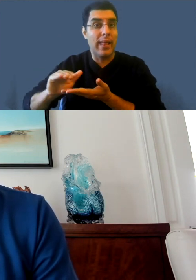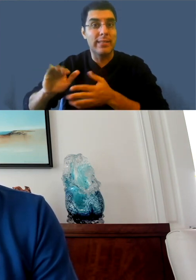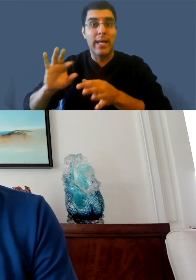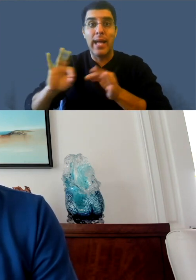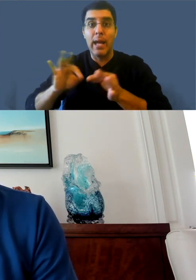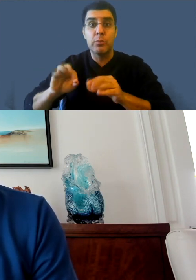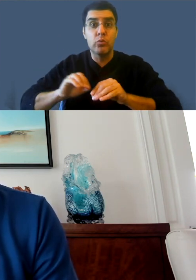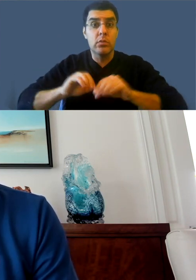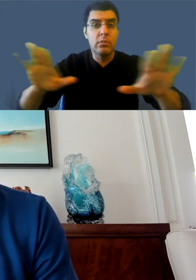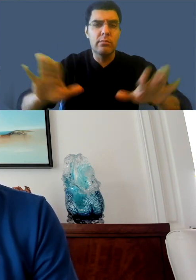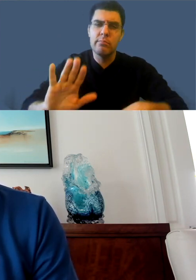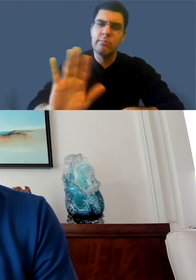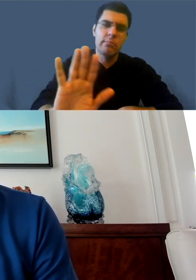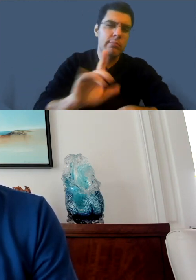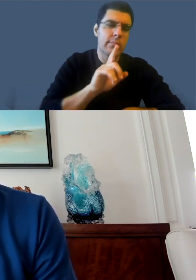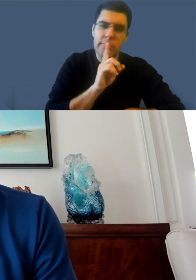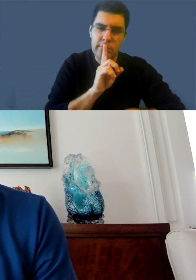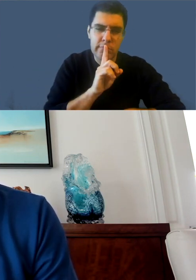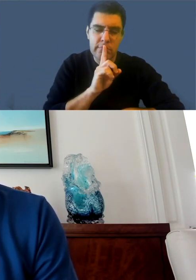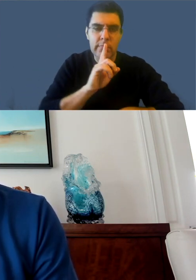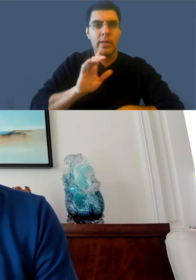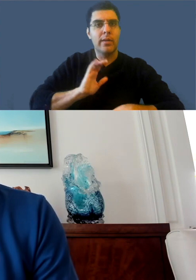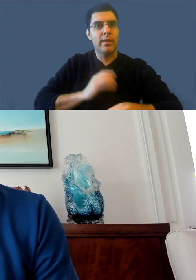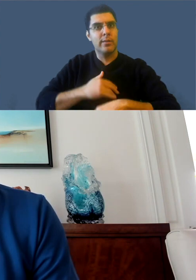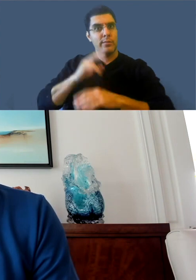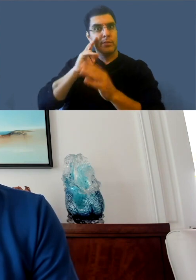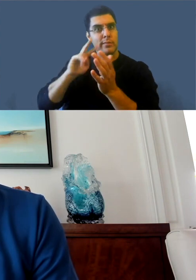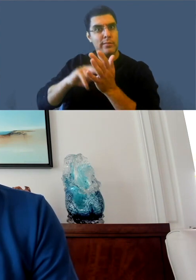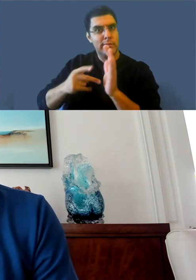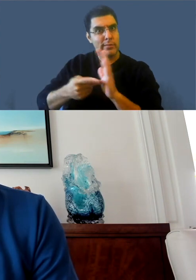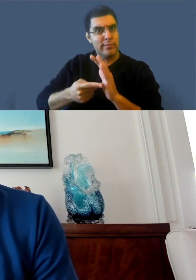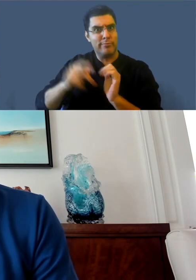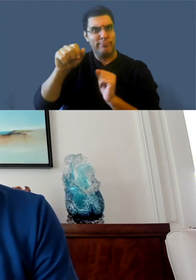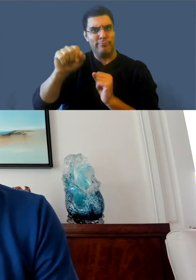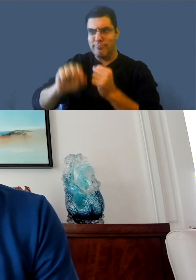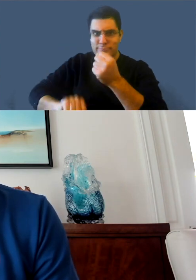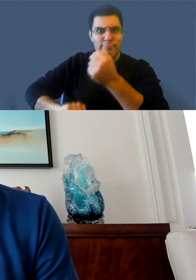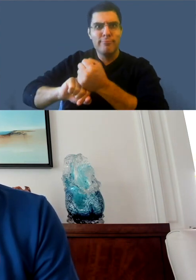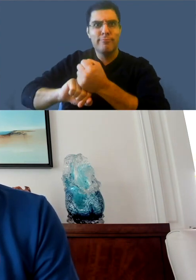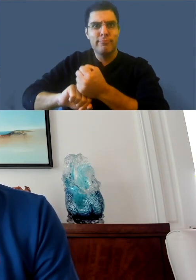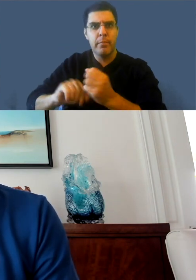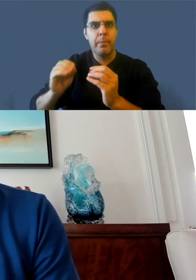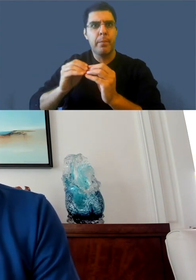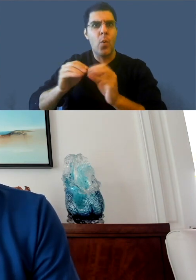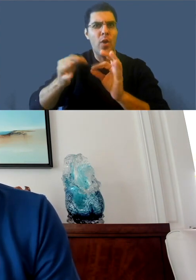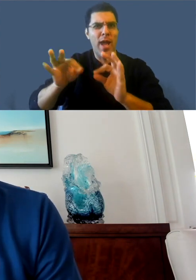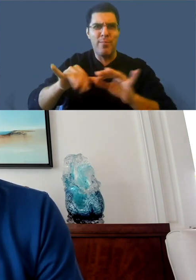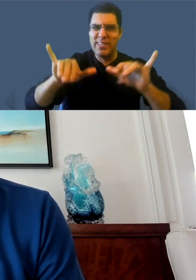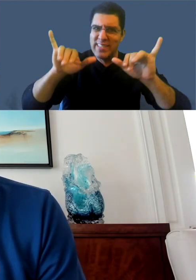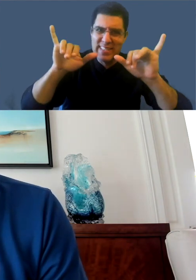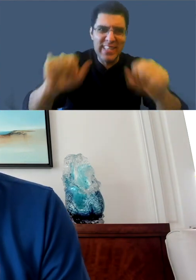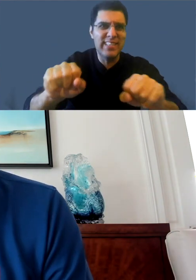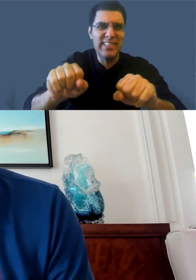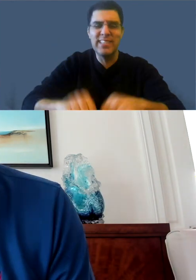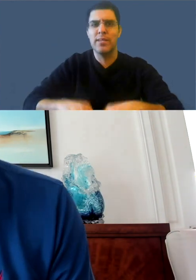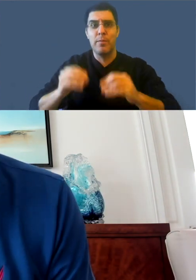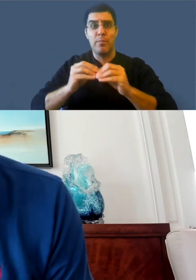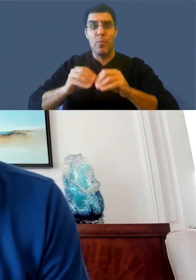that are accessible to the deaf community. And that's our goal, so nothing else. We are not interested in less captions.